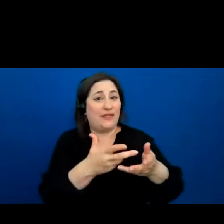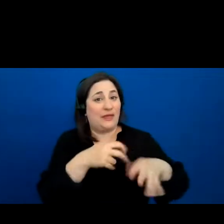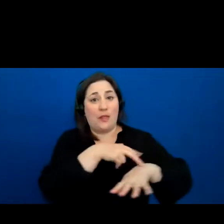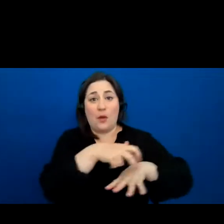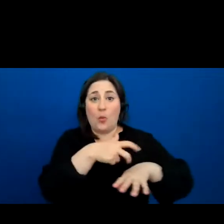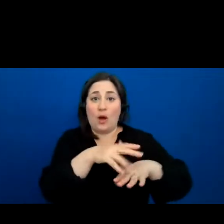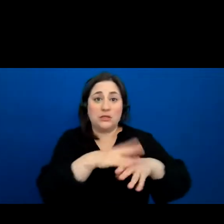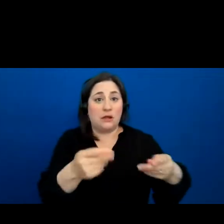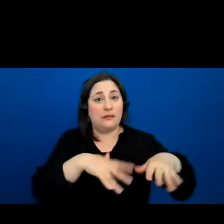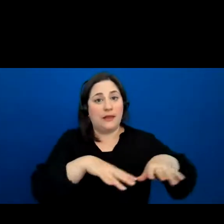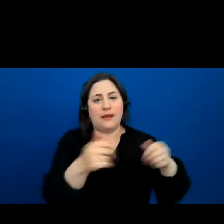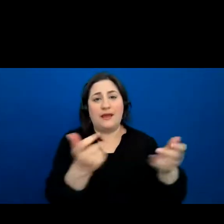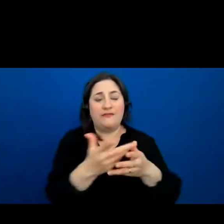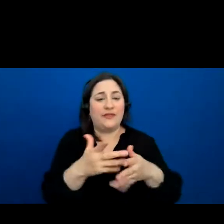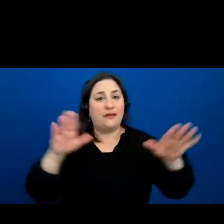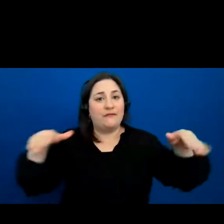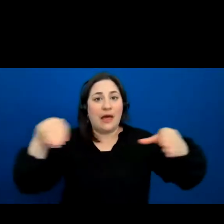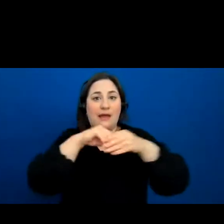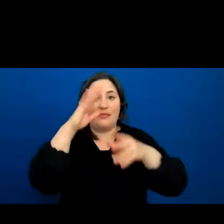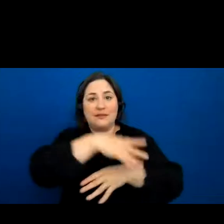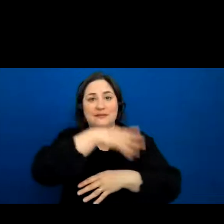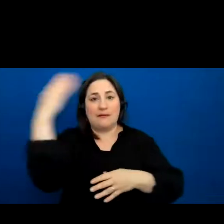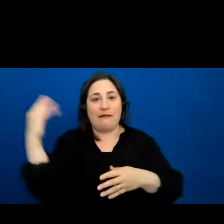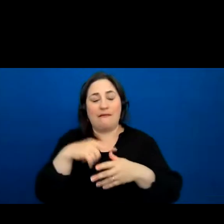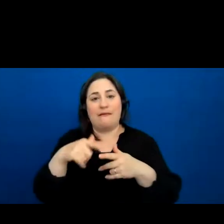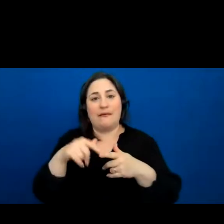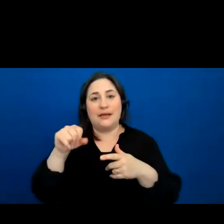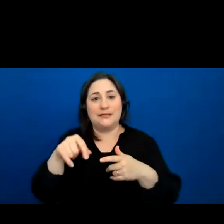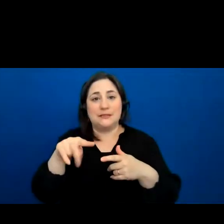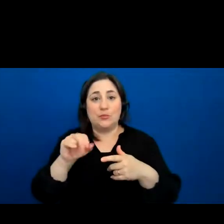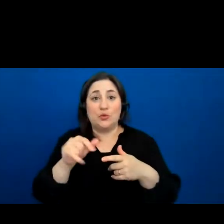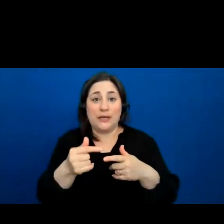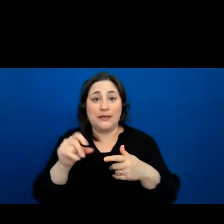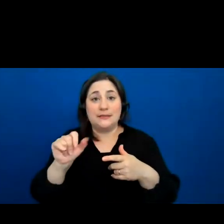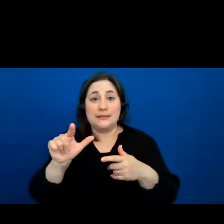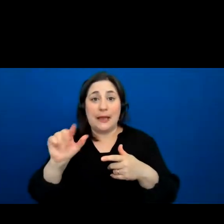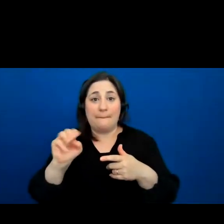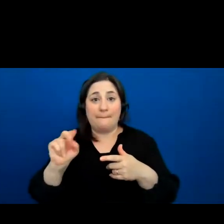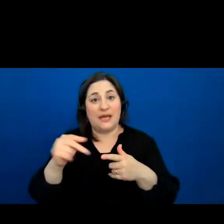the sky, there was Chief Spring Salmon, Chief of everything that swam underwater and in the seas,